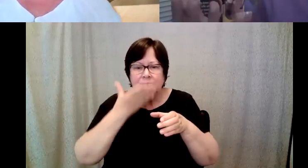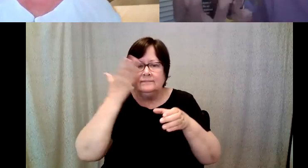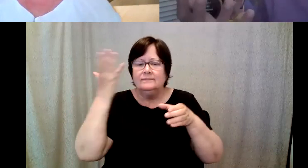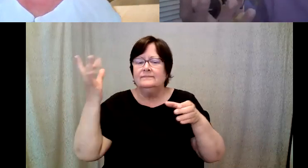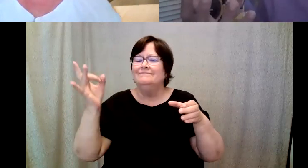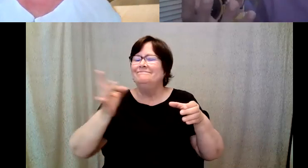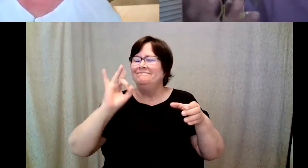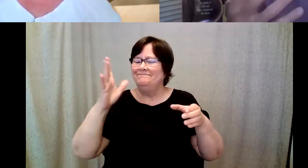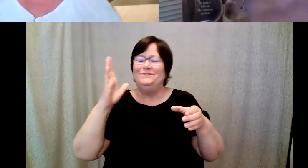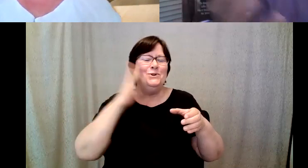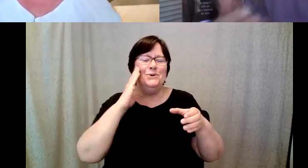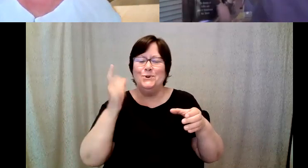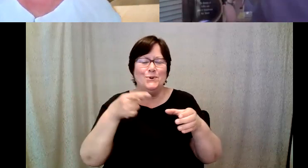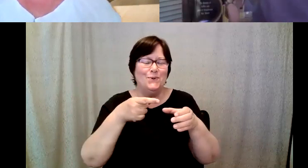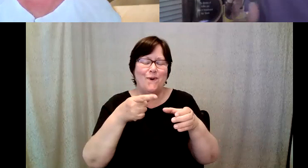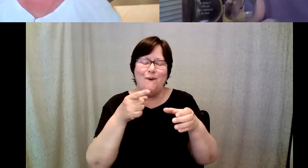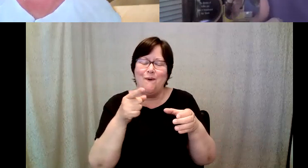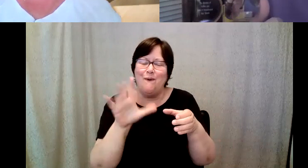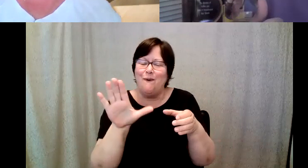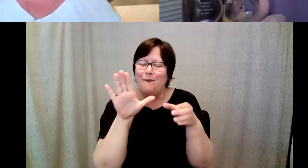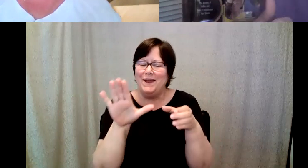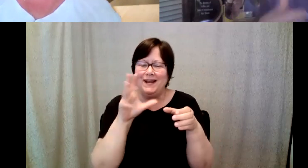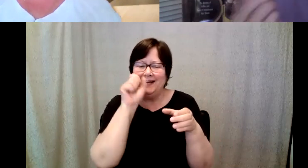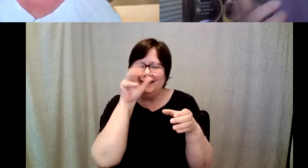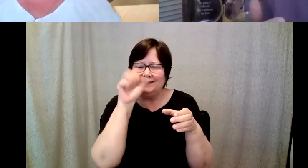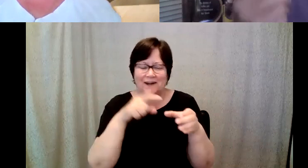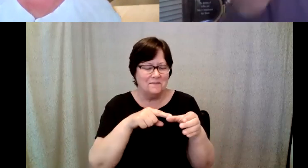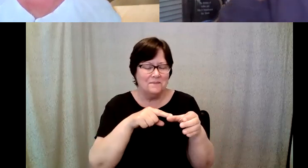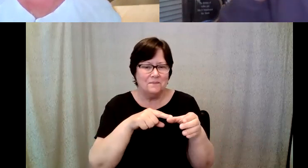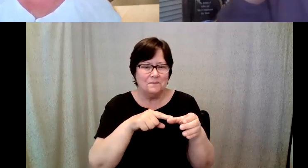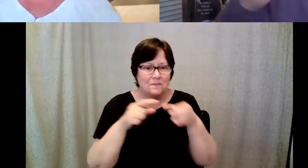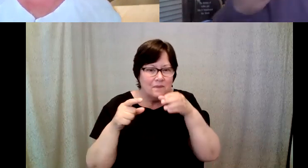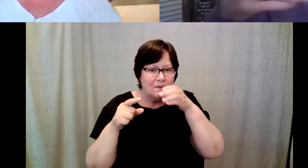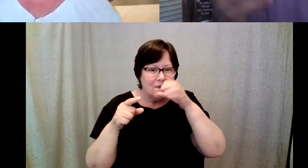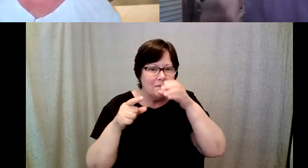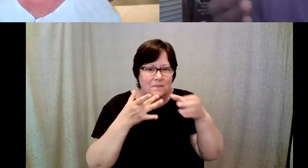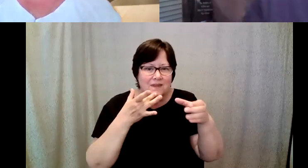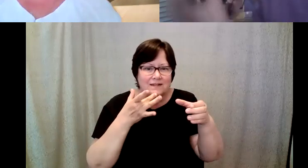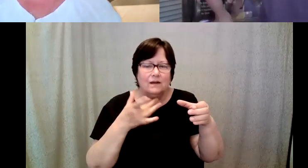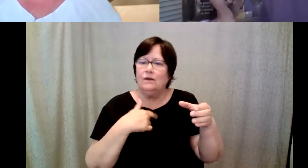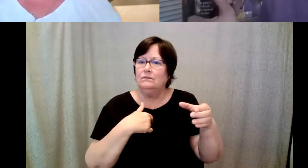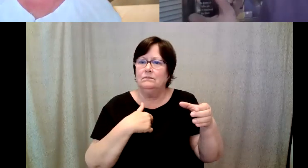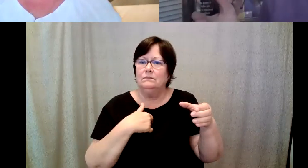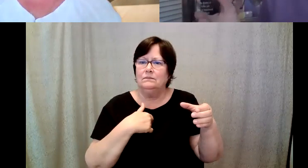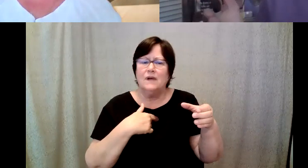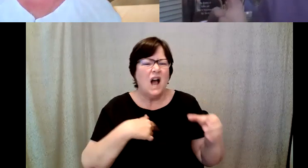knew that it was there was something extraordinary going on, and when I tasted it I love peaches